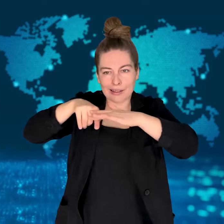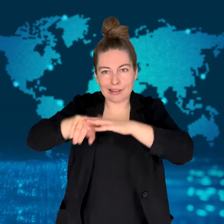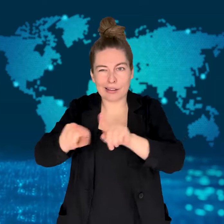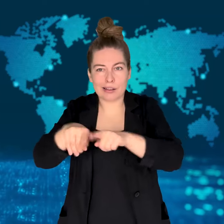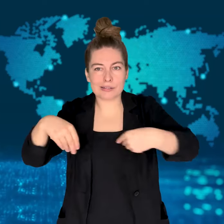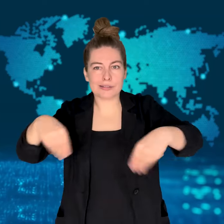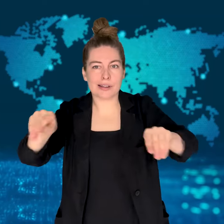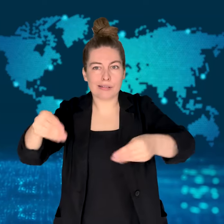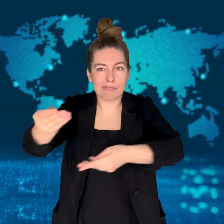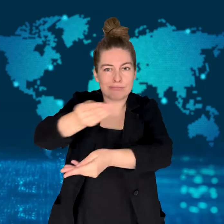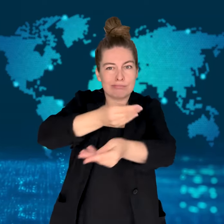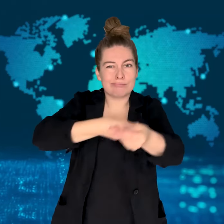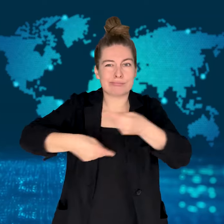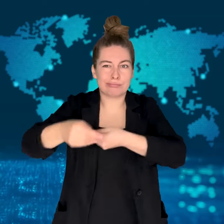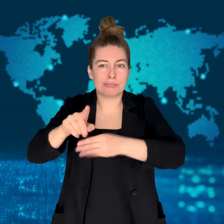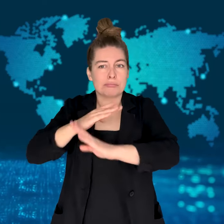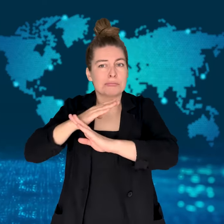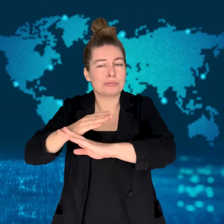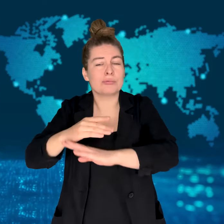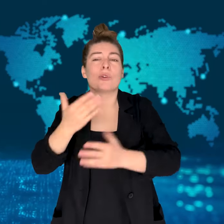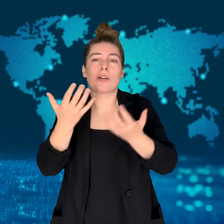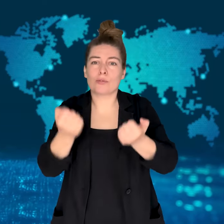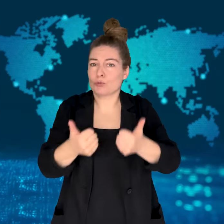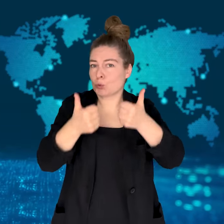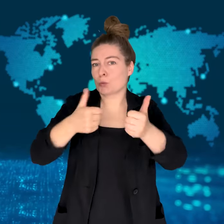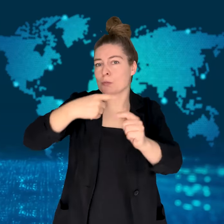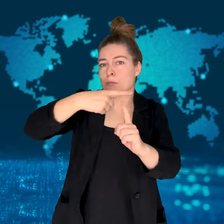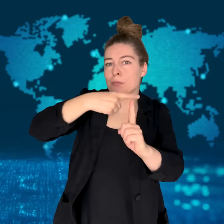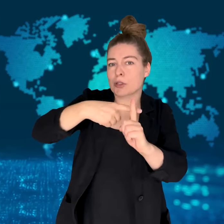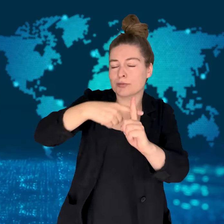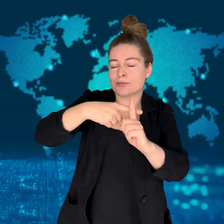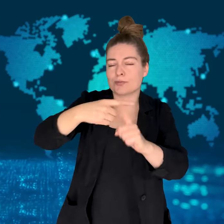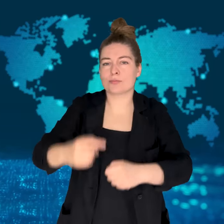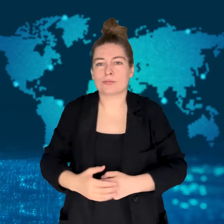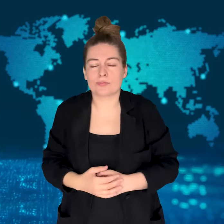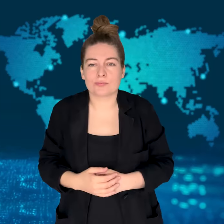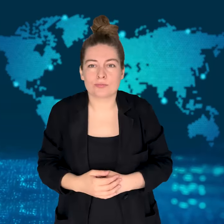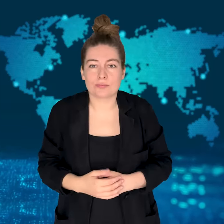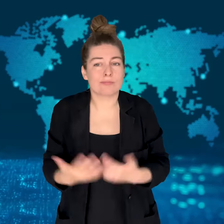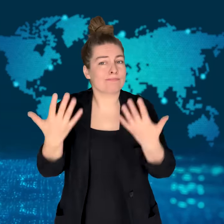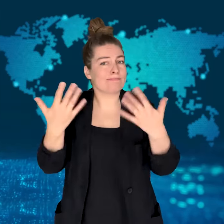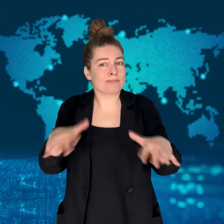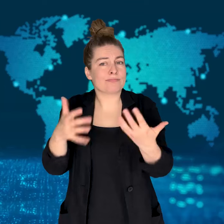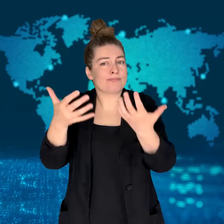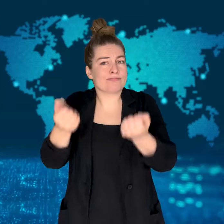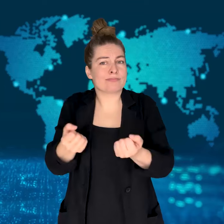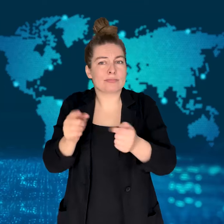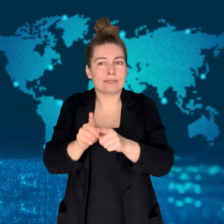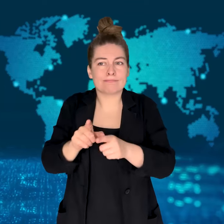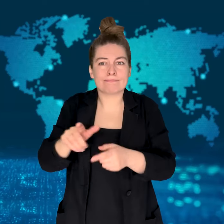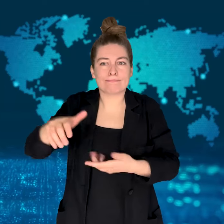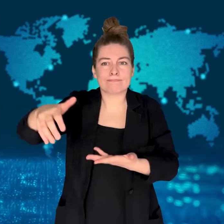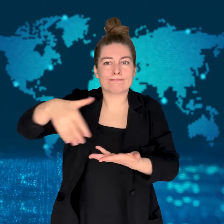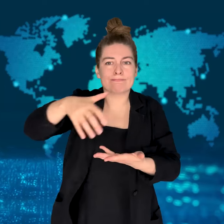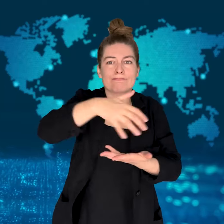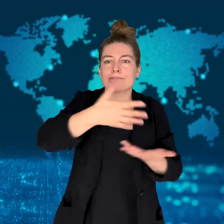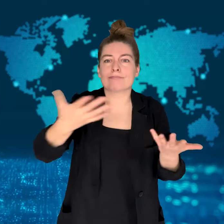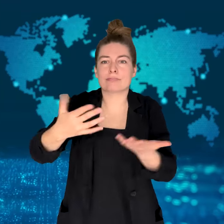such as actions against illegal puppy trade or online animal trade.